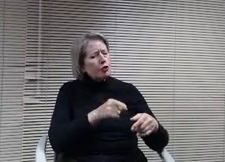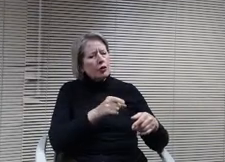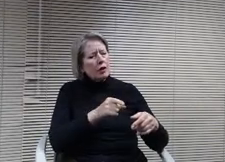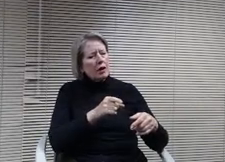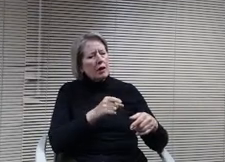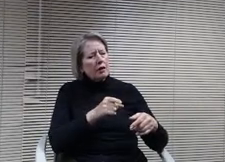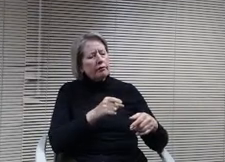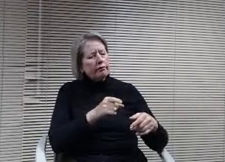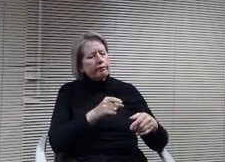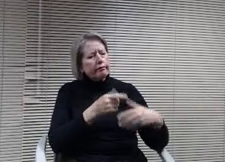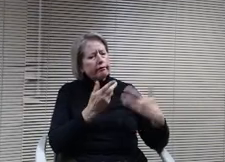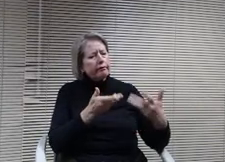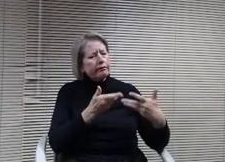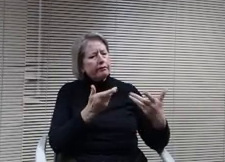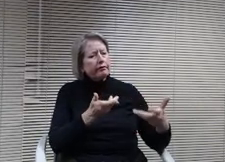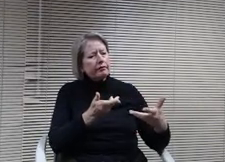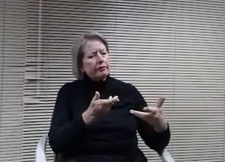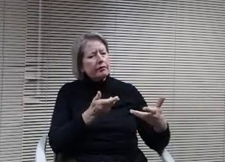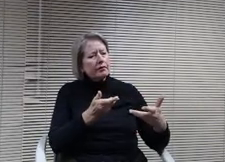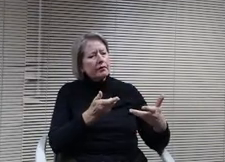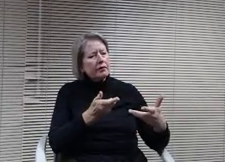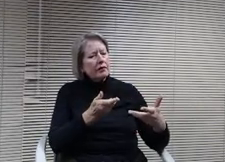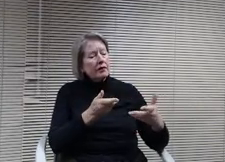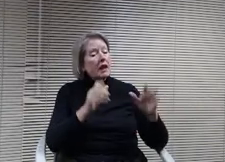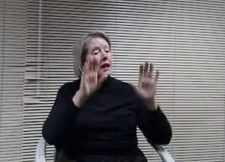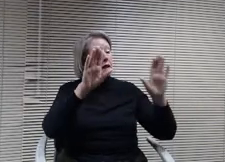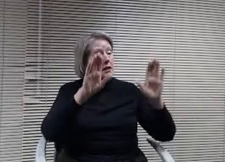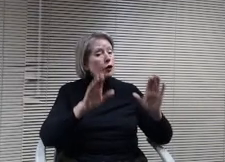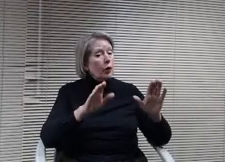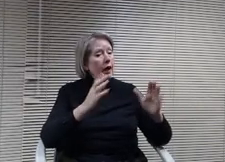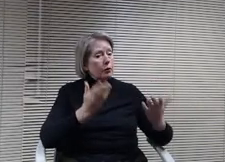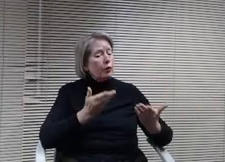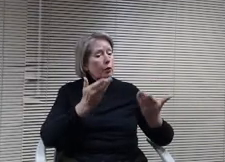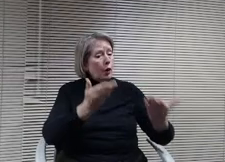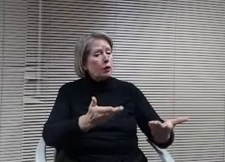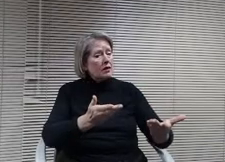It does. It's a great proposal I, but what my question is, it